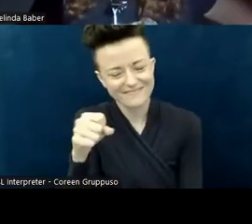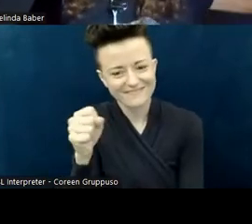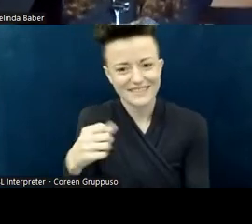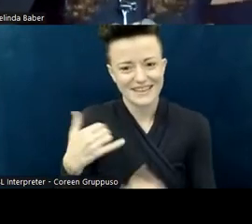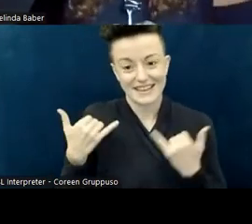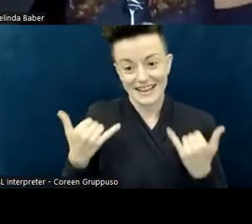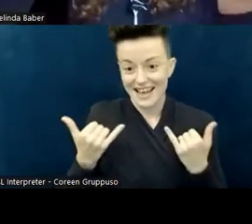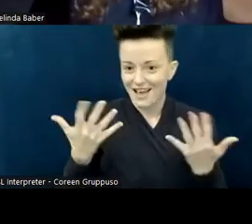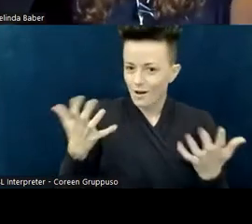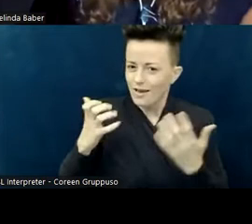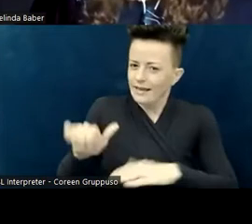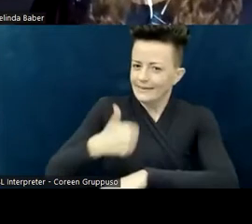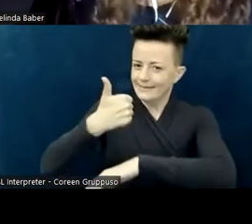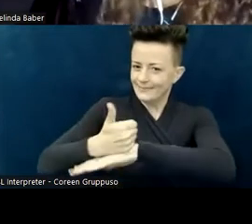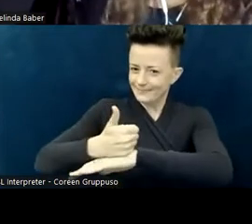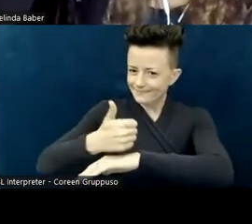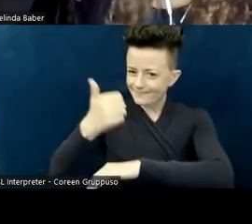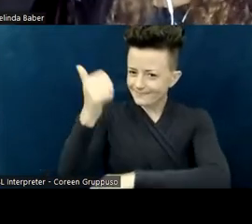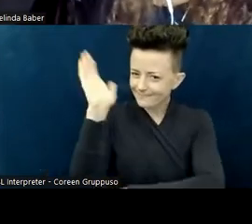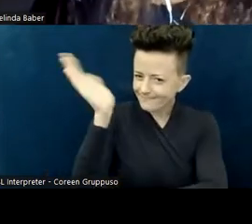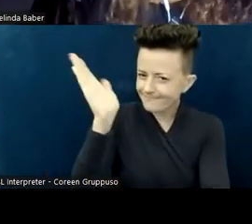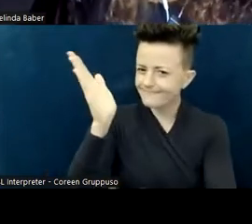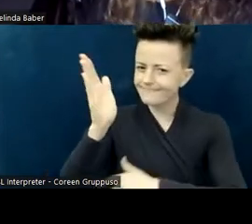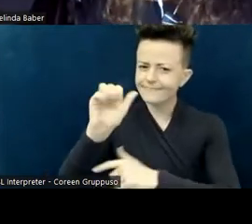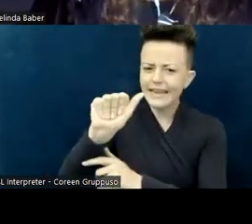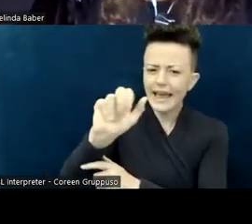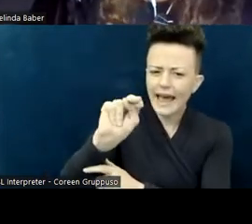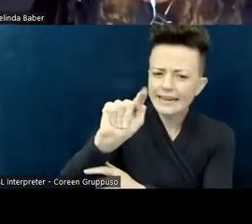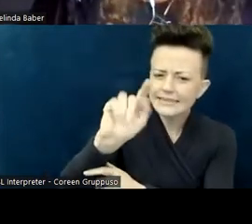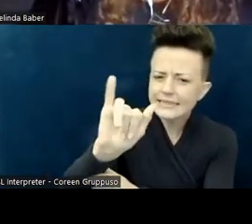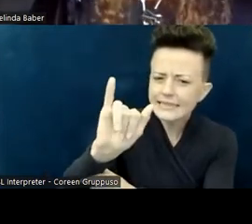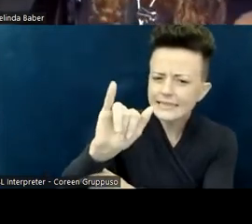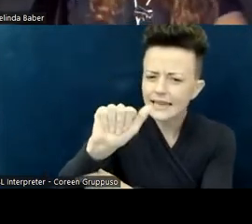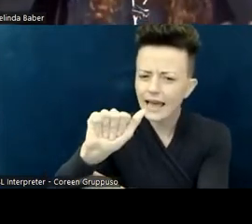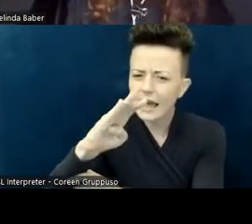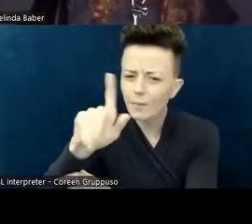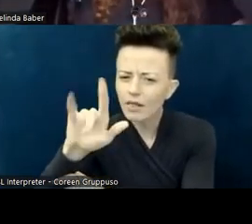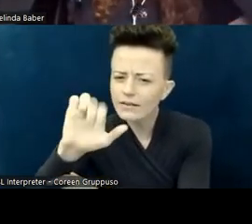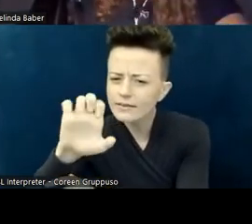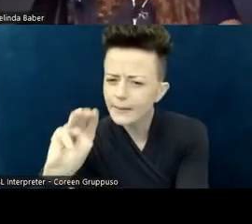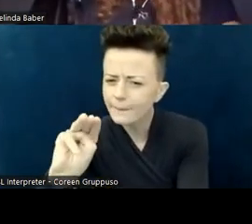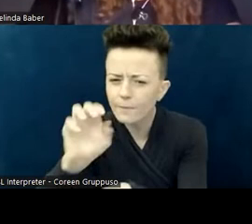"How do we talk about anti-ableism— "what ableism is not?" Once you're aware of ableism, you're going